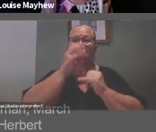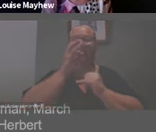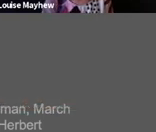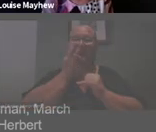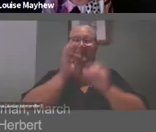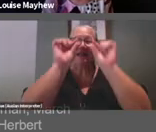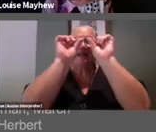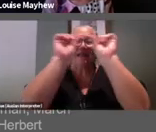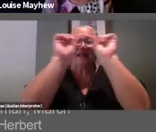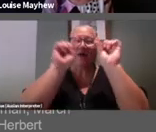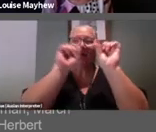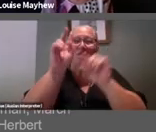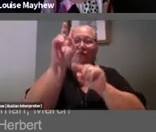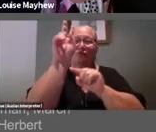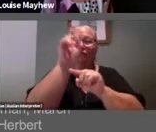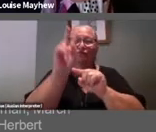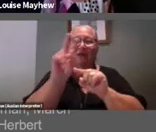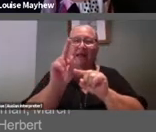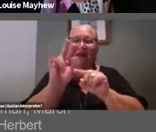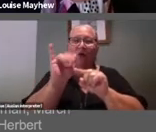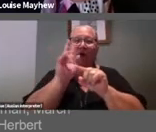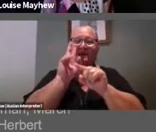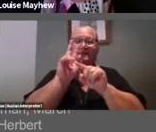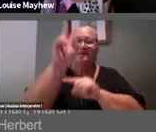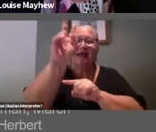can't read the word or see the word from the ground.